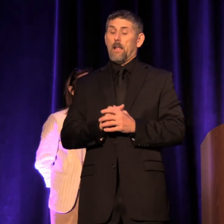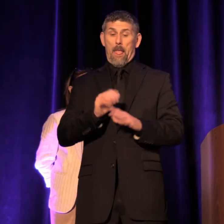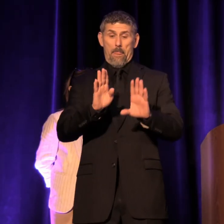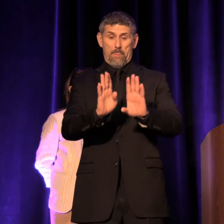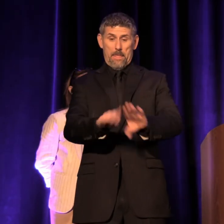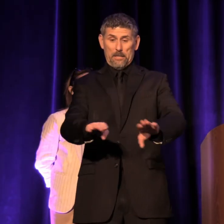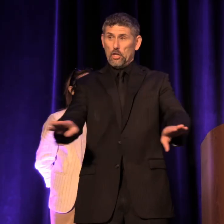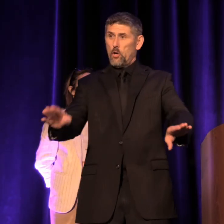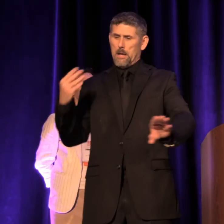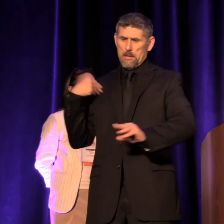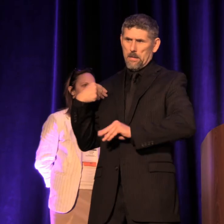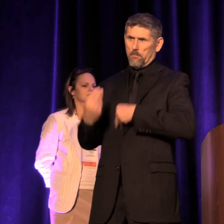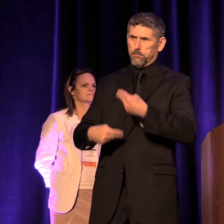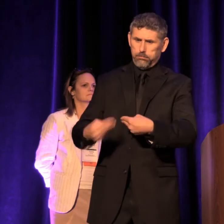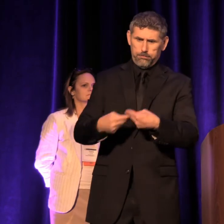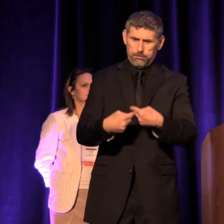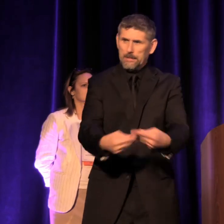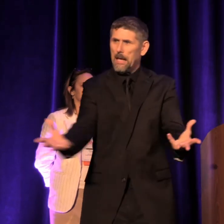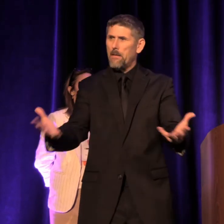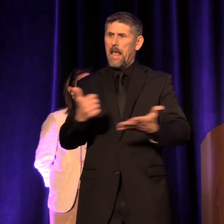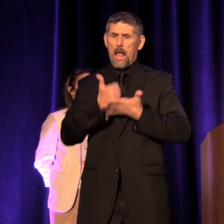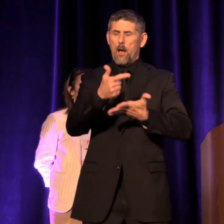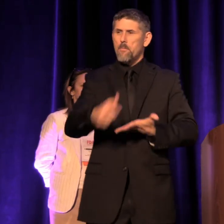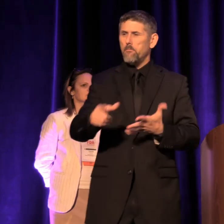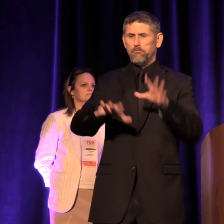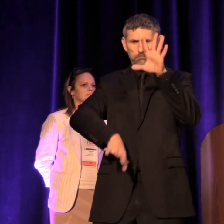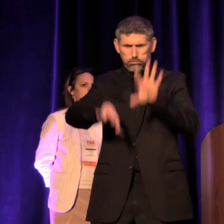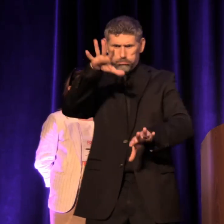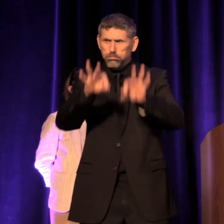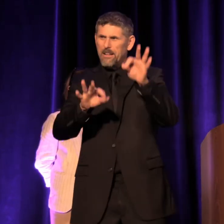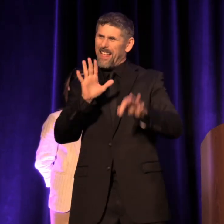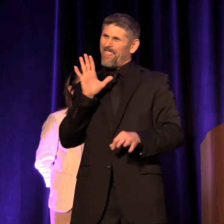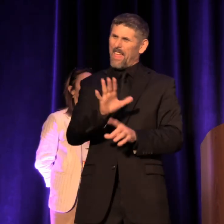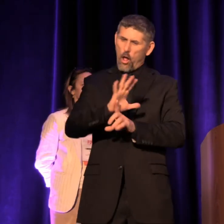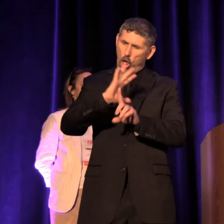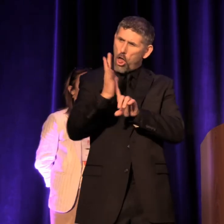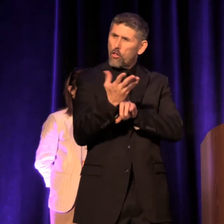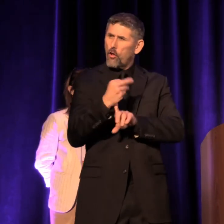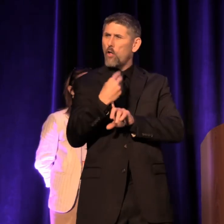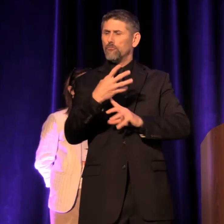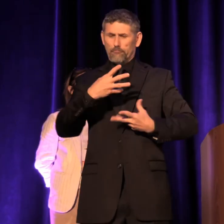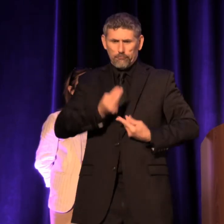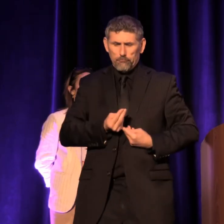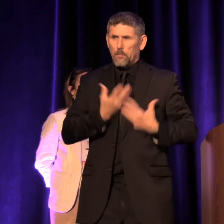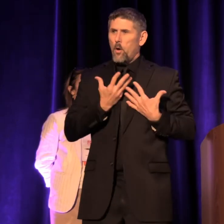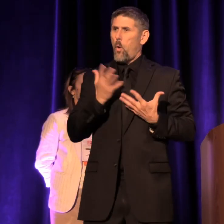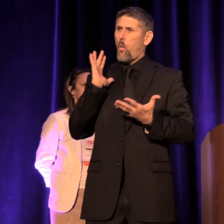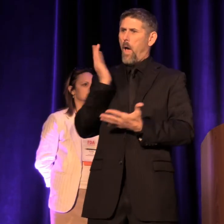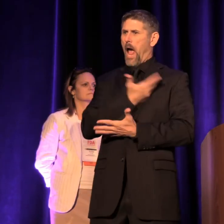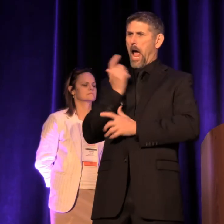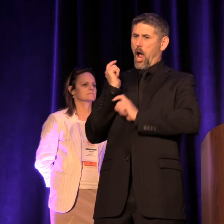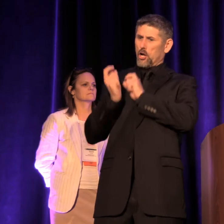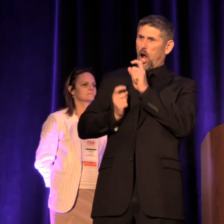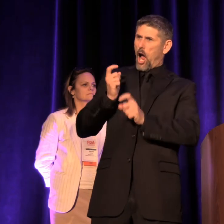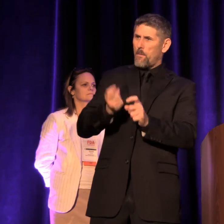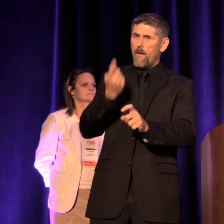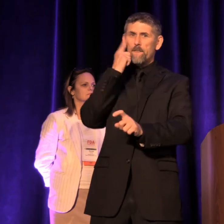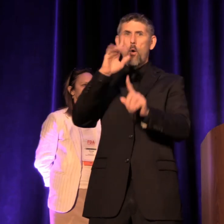helping them discover the richness of their own culture, the richness of what our contribution is to society.